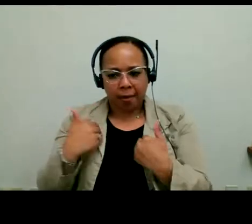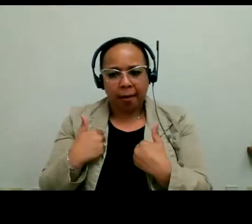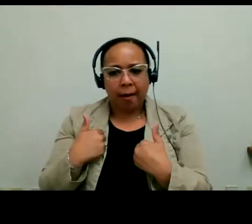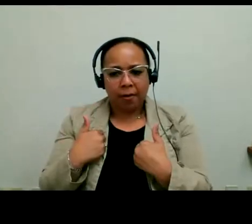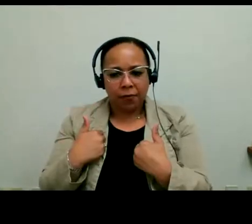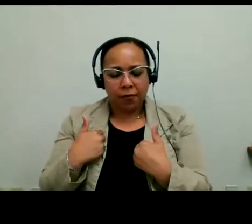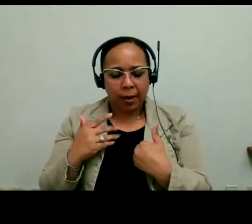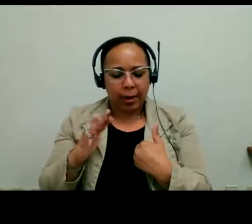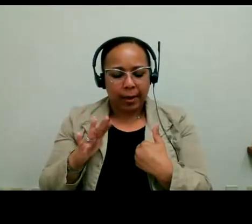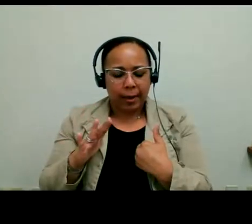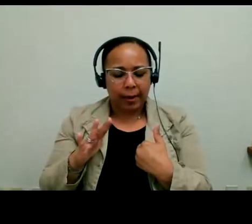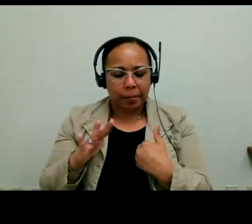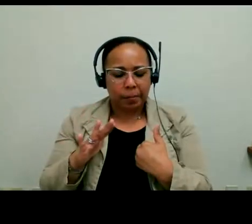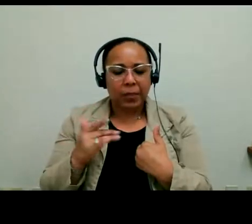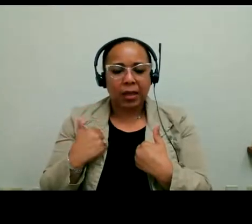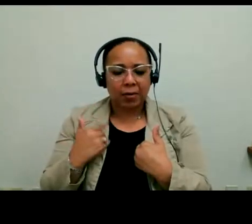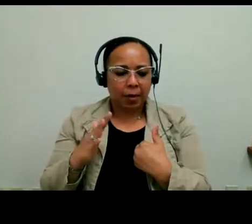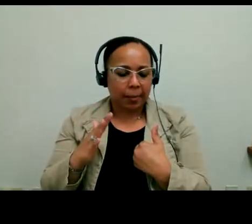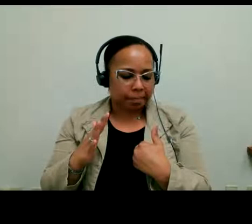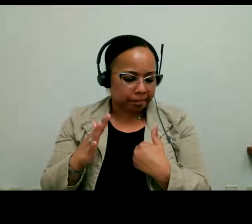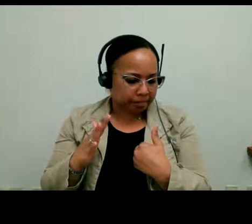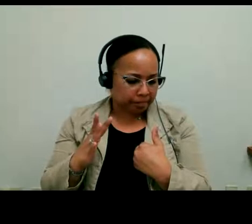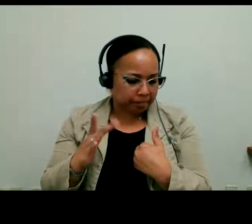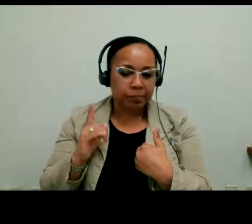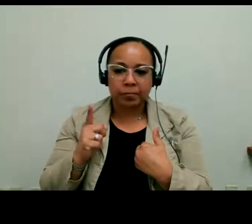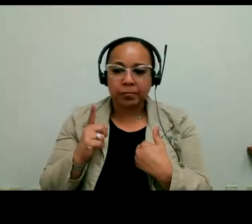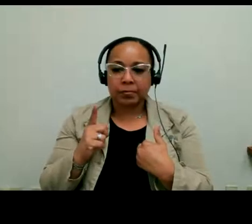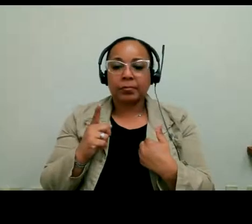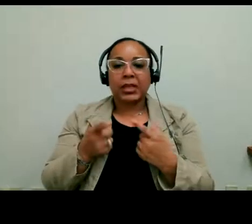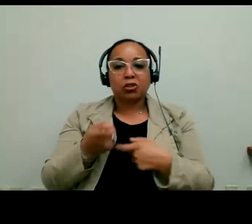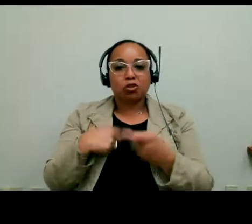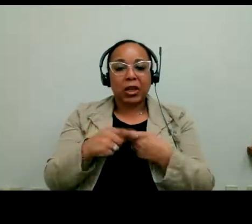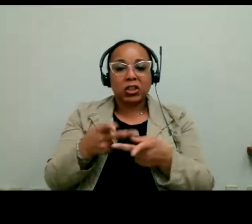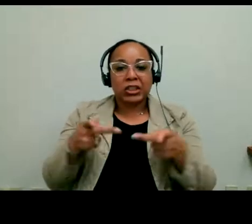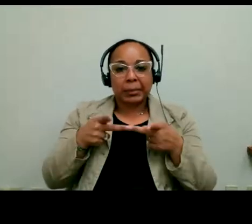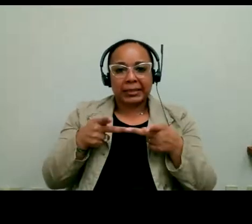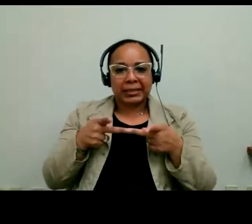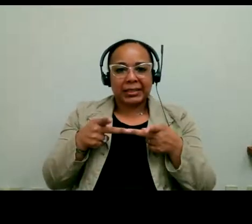they also have a -- they also have a -- changing spaces area. And the -- at